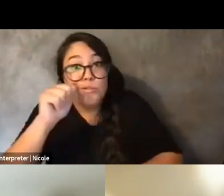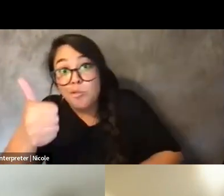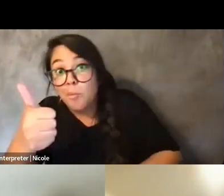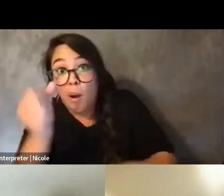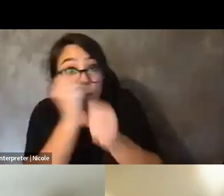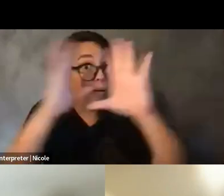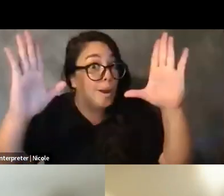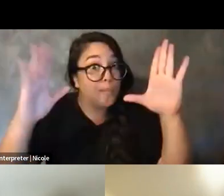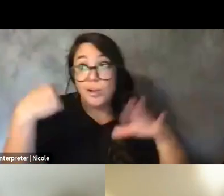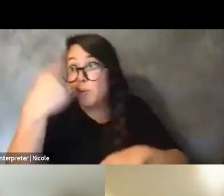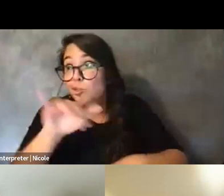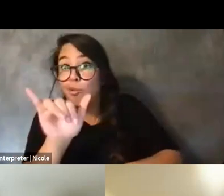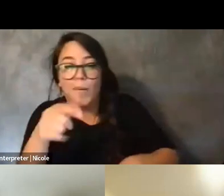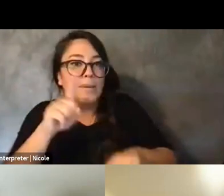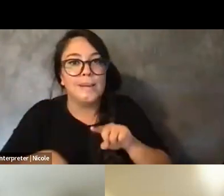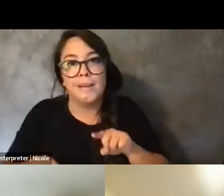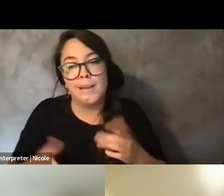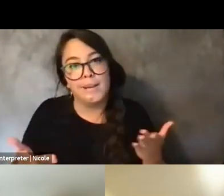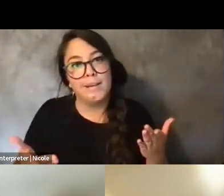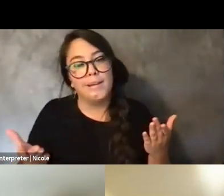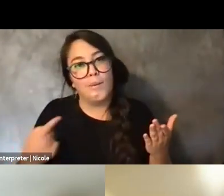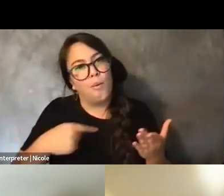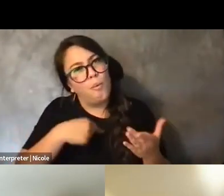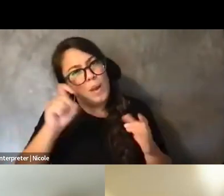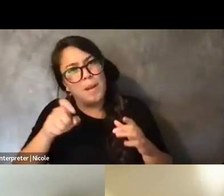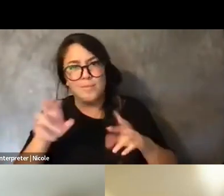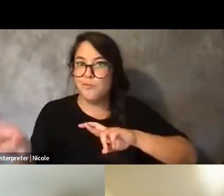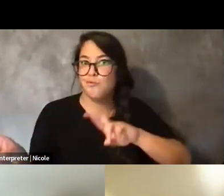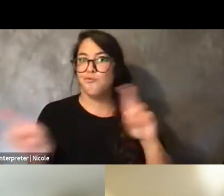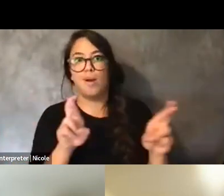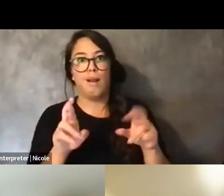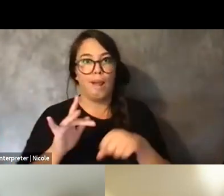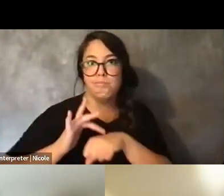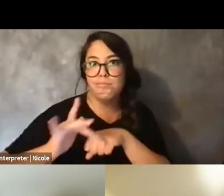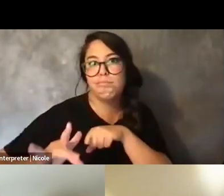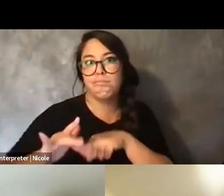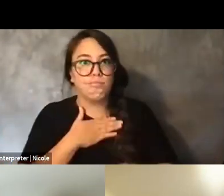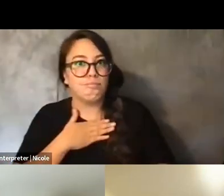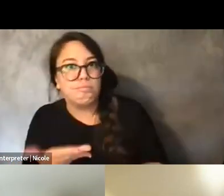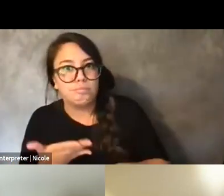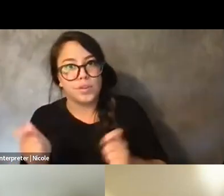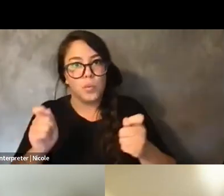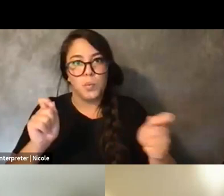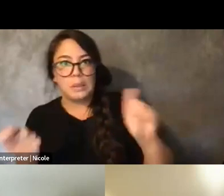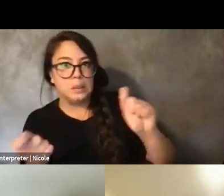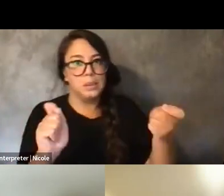So we have to be ready to adapt to whatever comes at us.